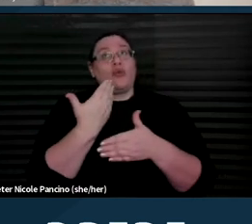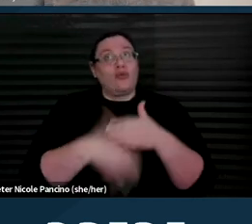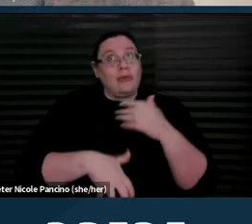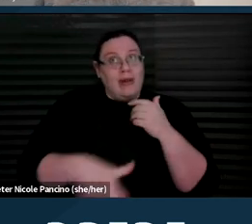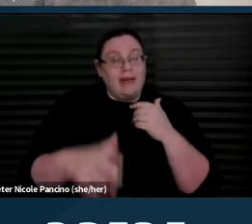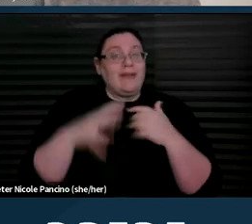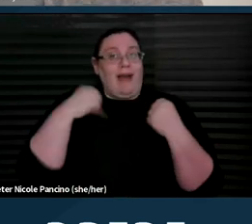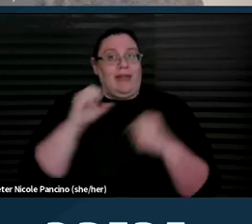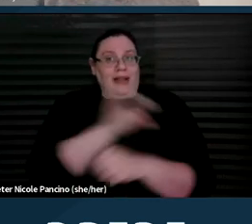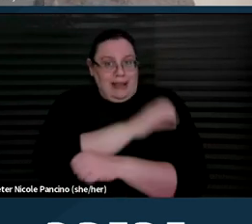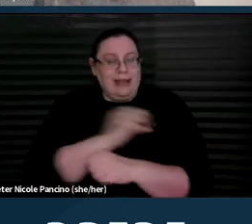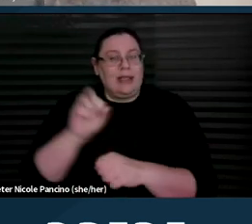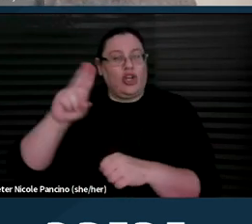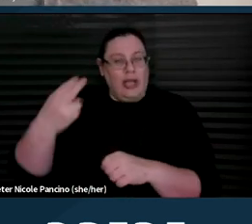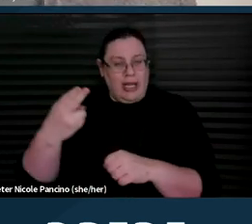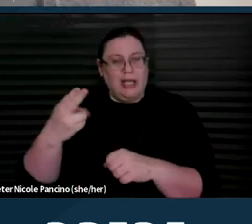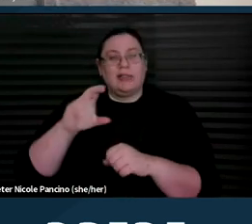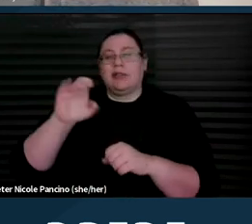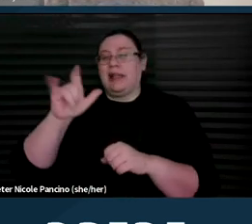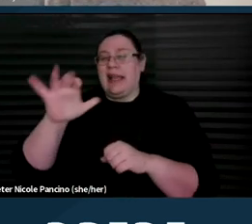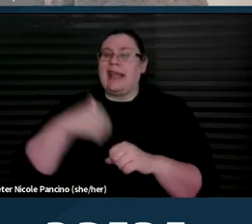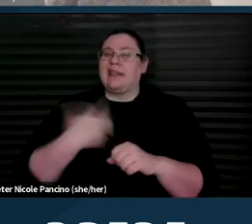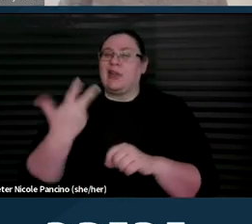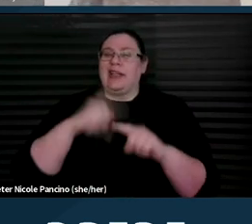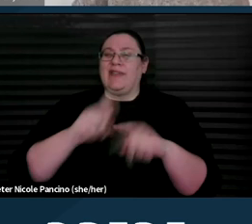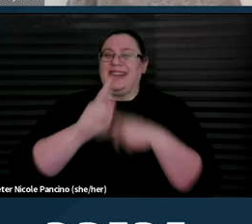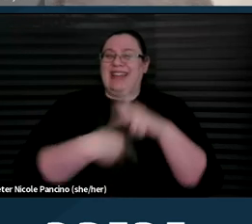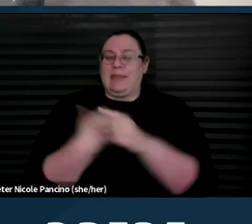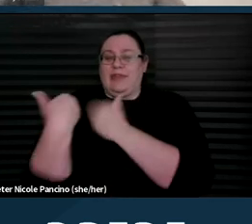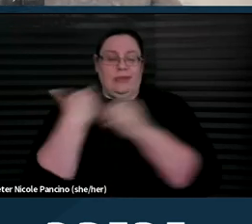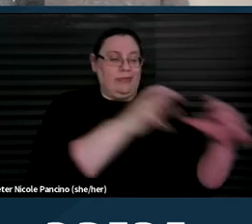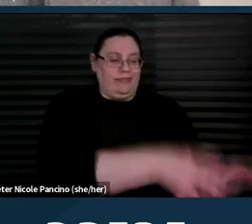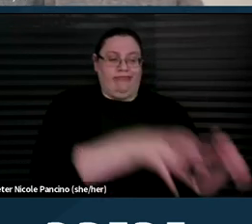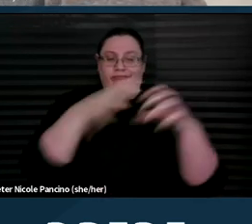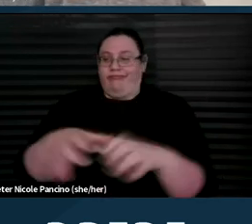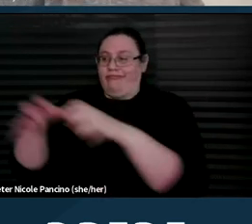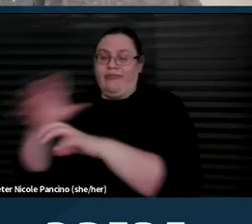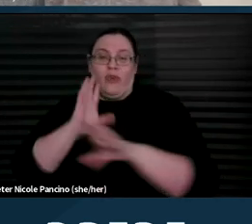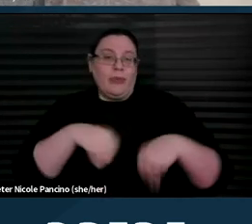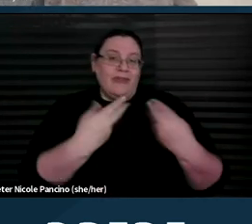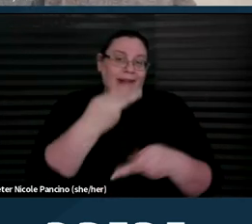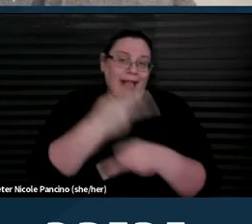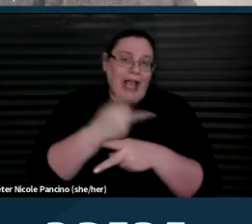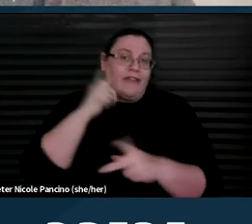three different buckets of responsibilities in terms of providing care to people with disabilities.